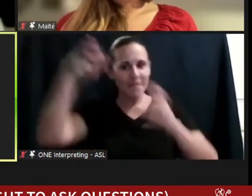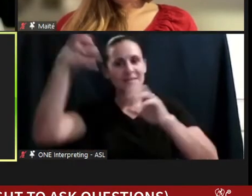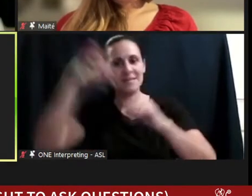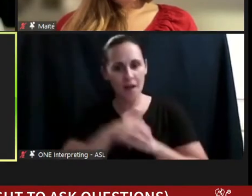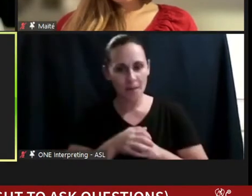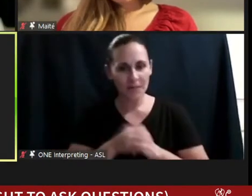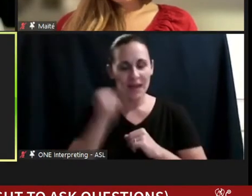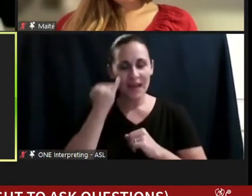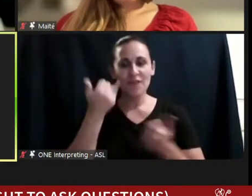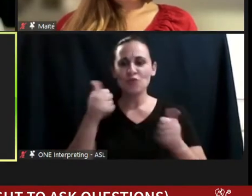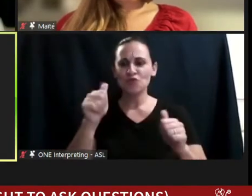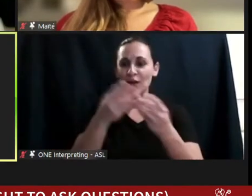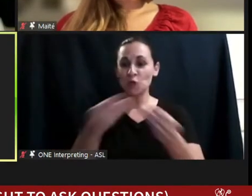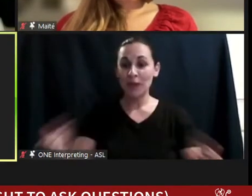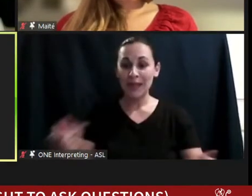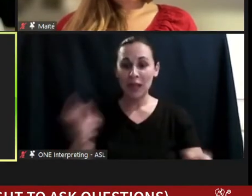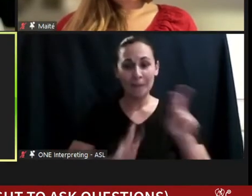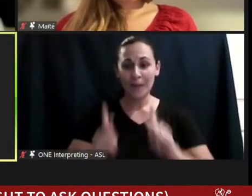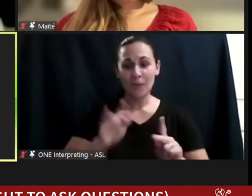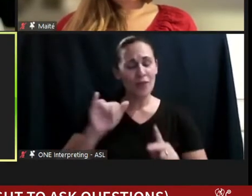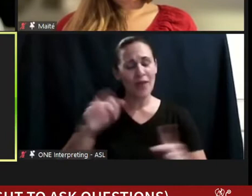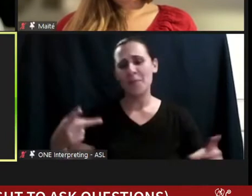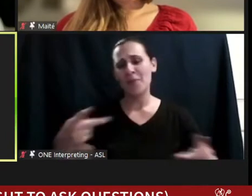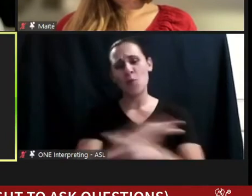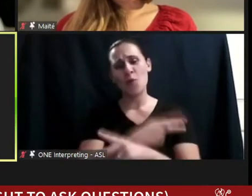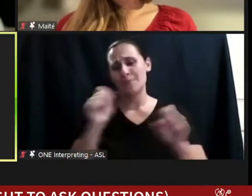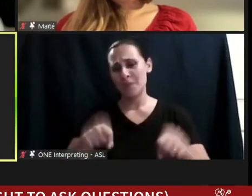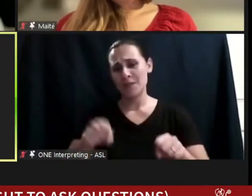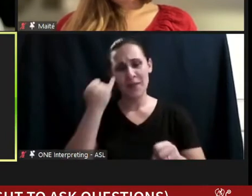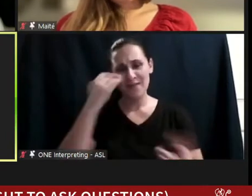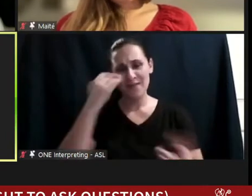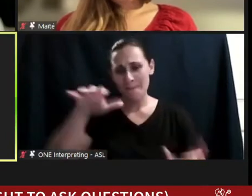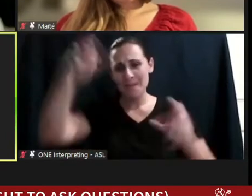That would be the worst possible thing and it all aligns with